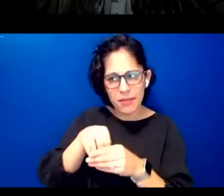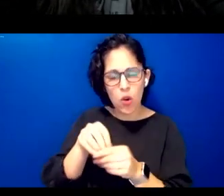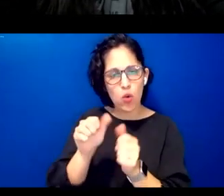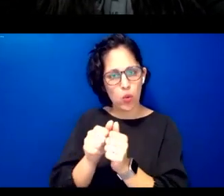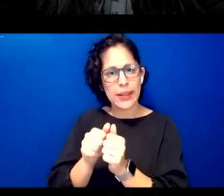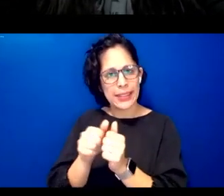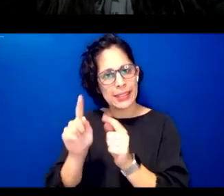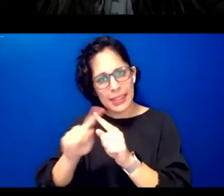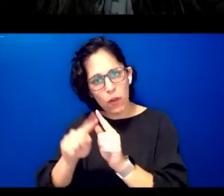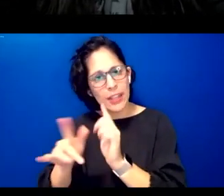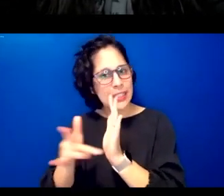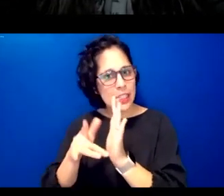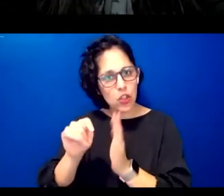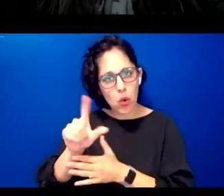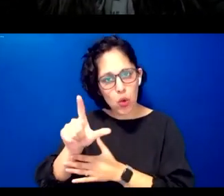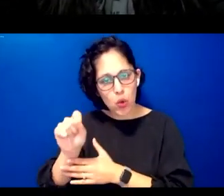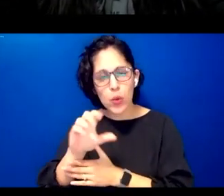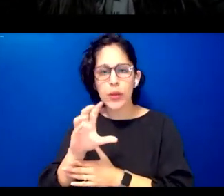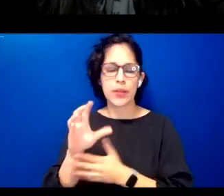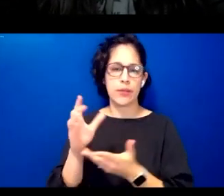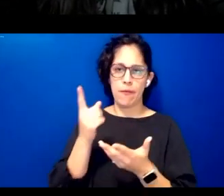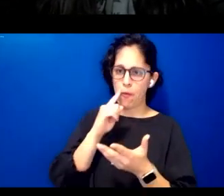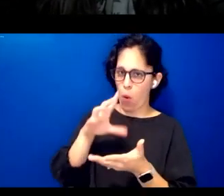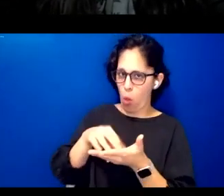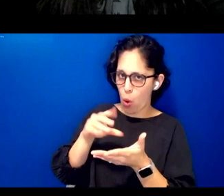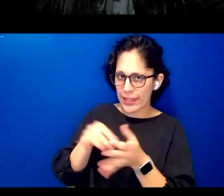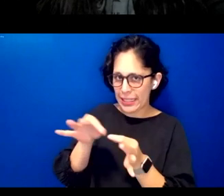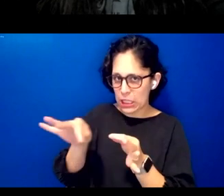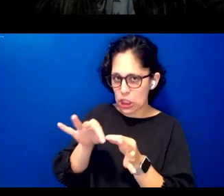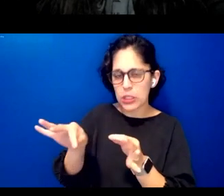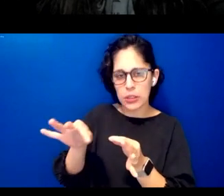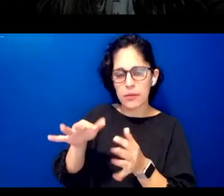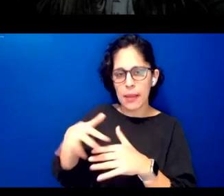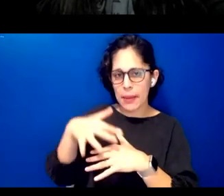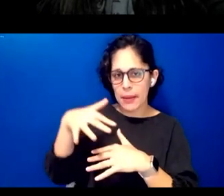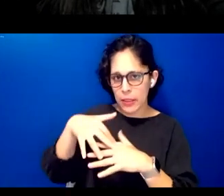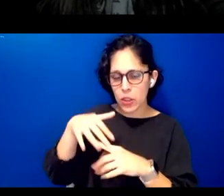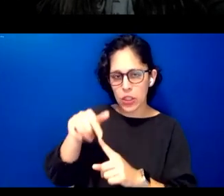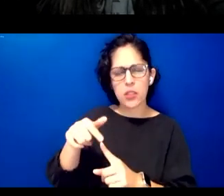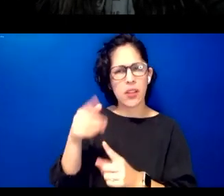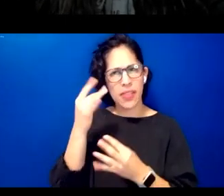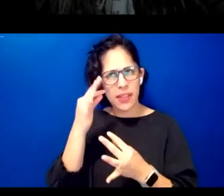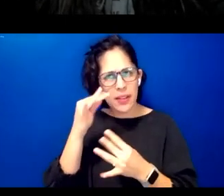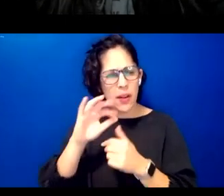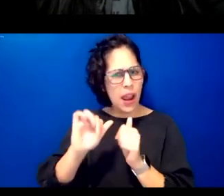for indigenous language learning that we consider how we are enacting relationality how we are